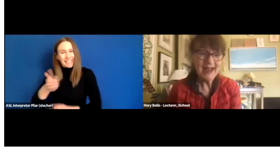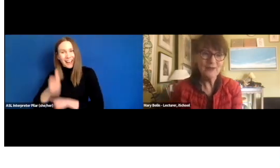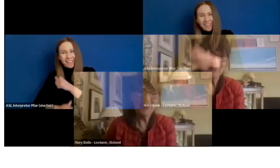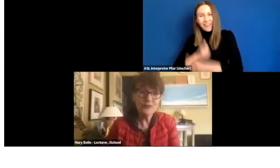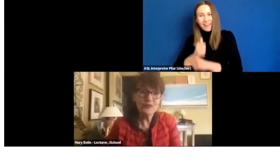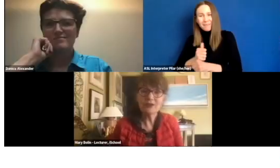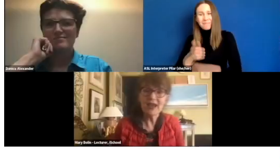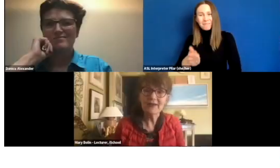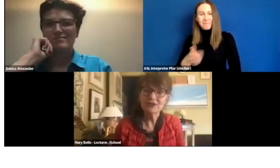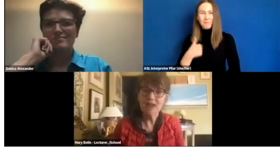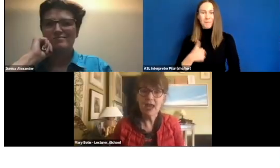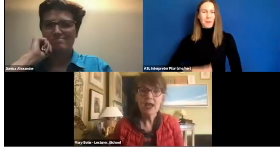and we're very proud to have her today.